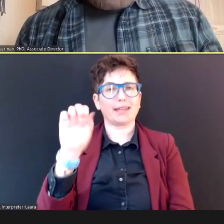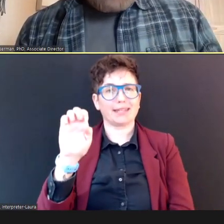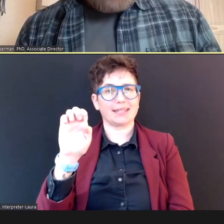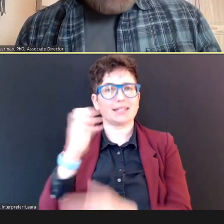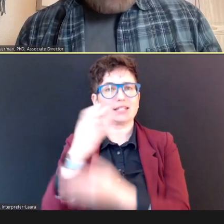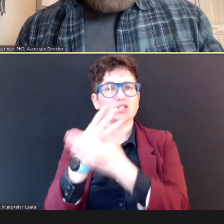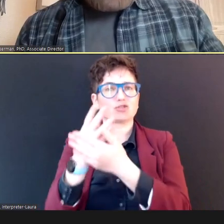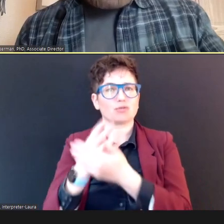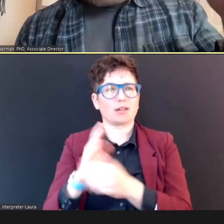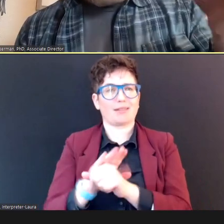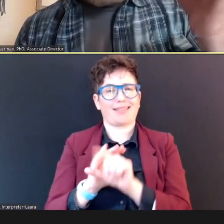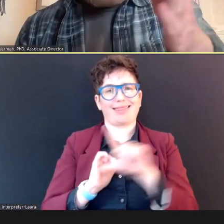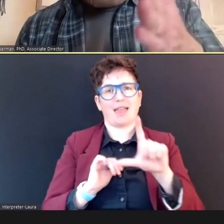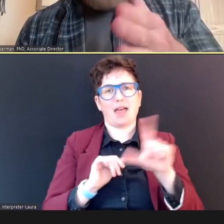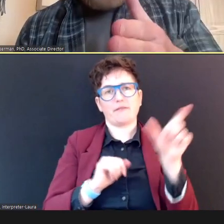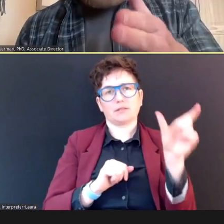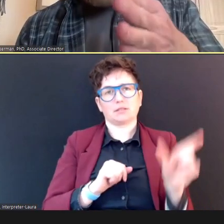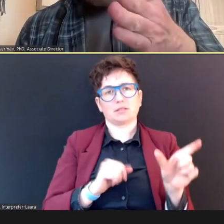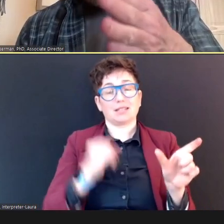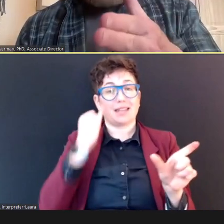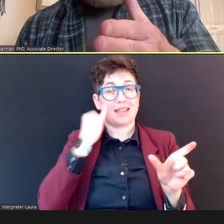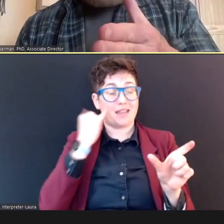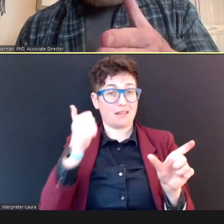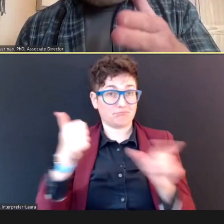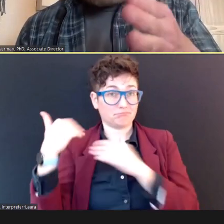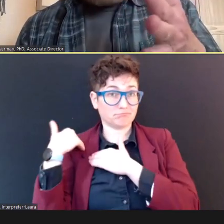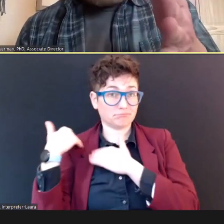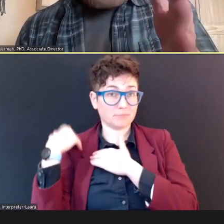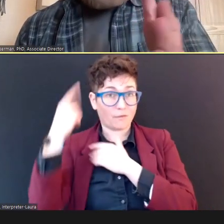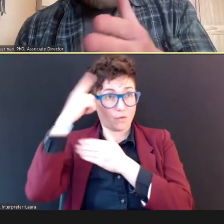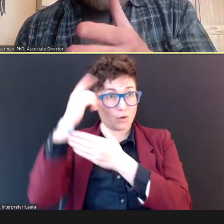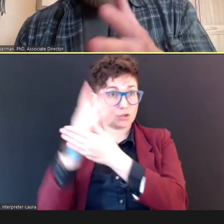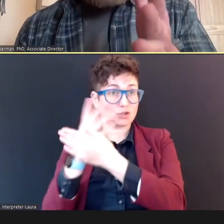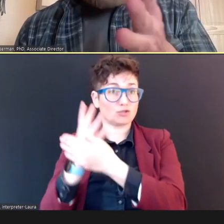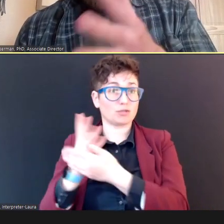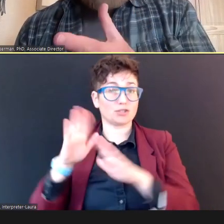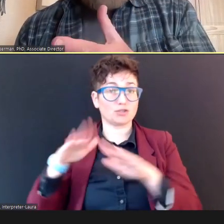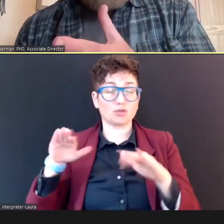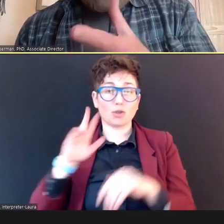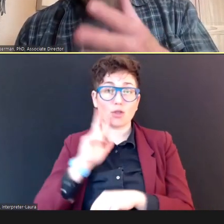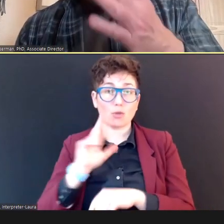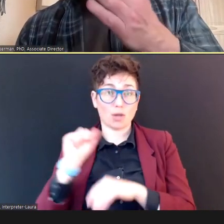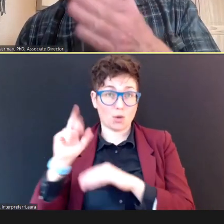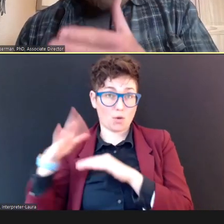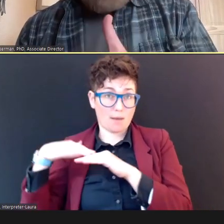children, 3 years of age or older -- Historically -- PureTone audiometry has been considered "the